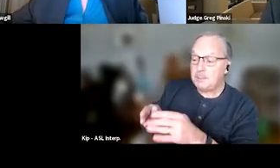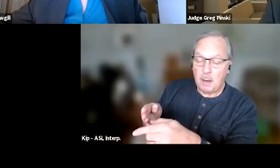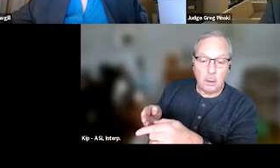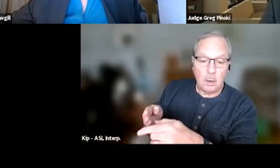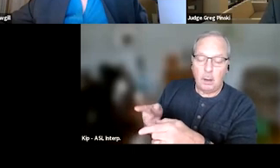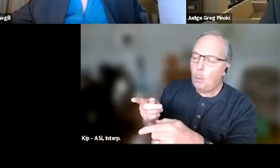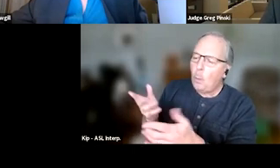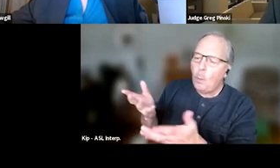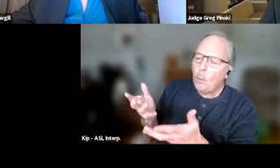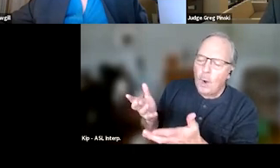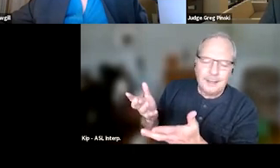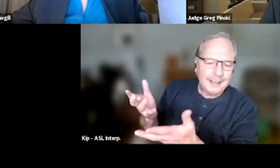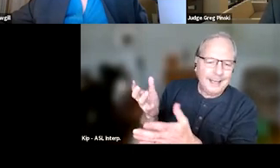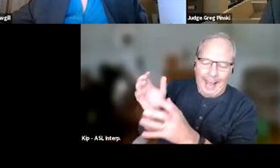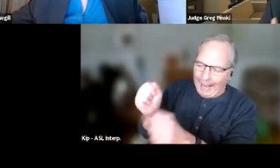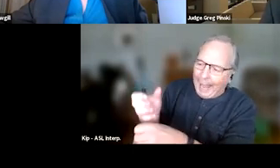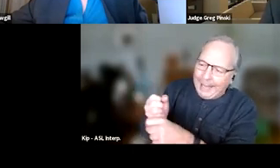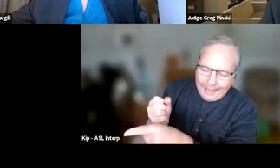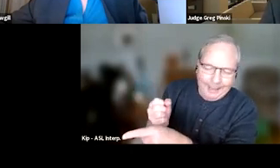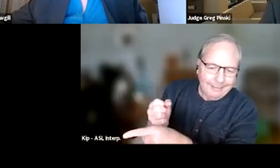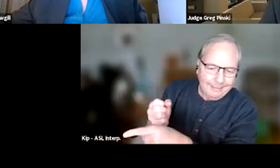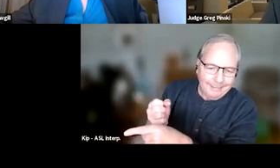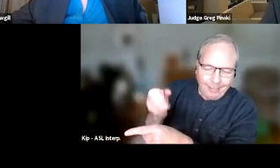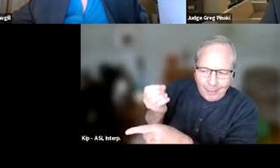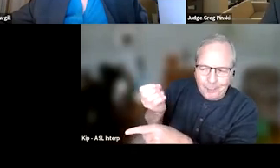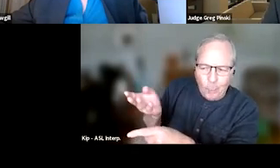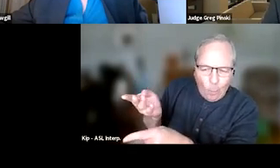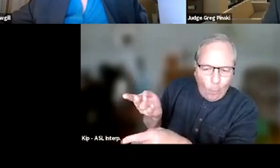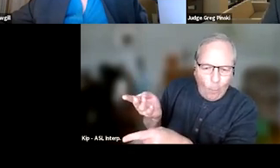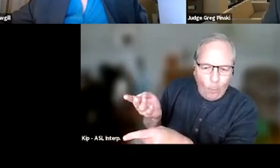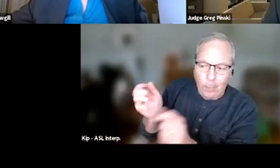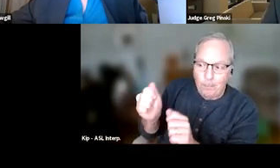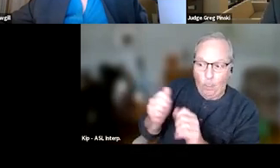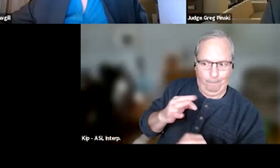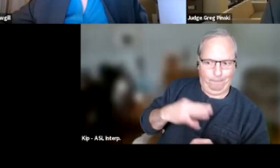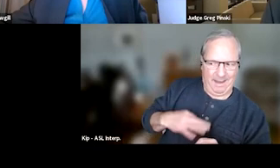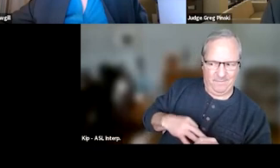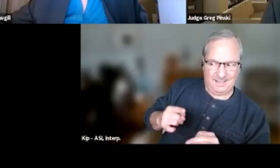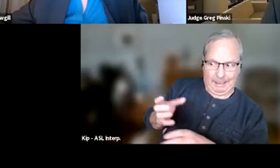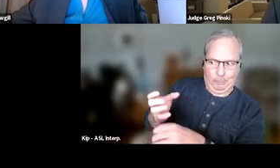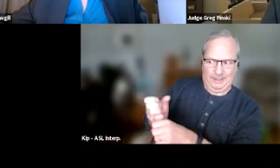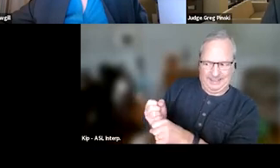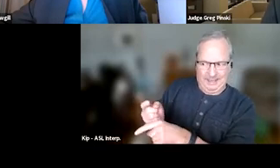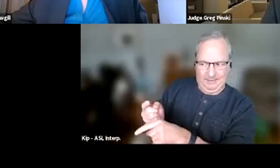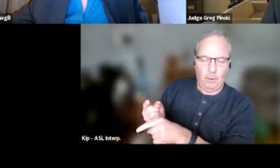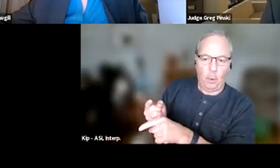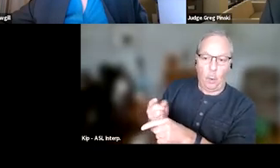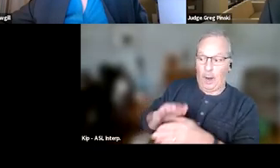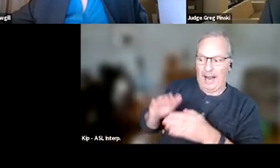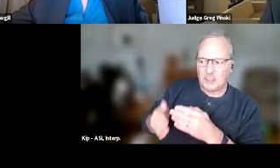letting them know what the potential benefits that they could receive or consequences they could receive